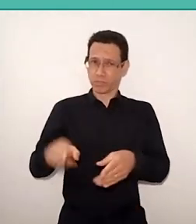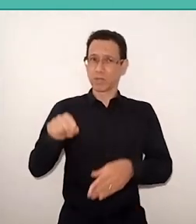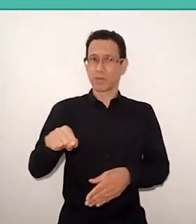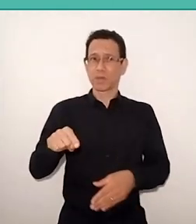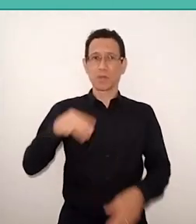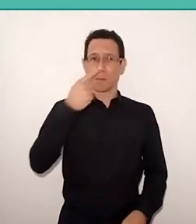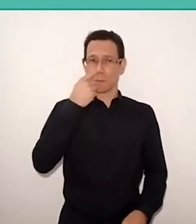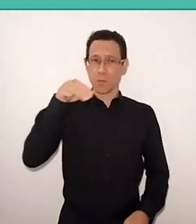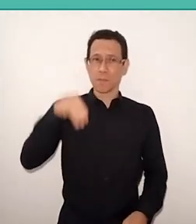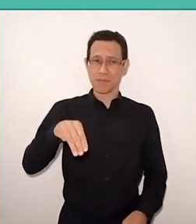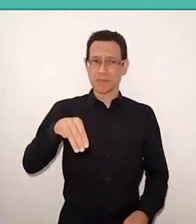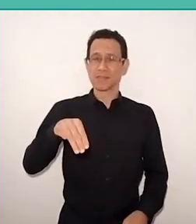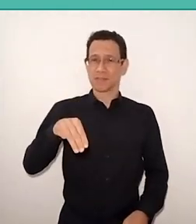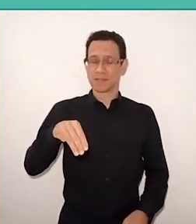when we open the tomb, we got scared,